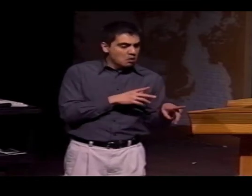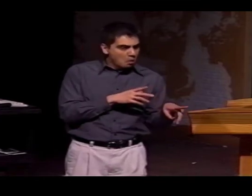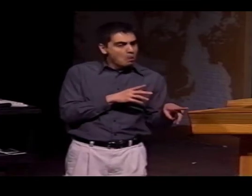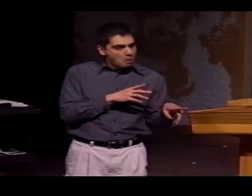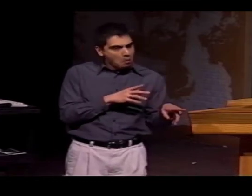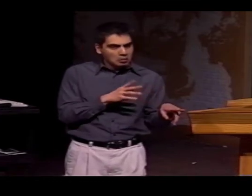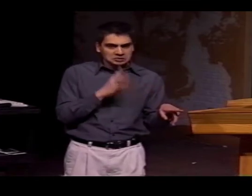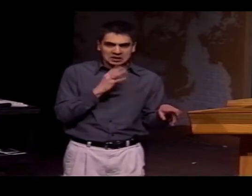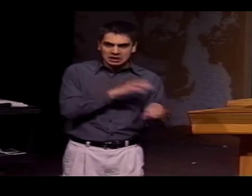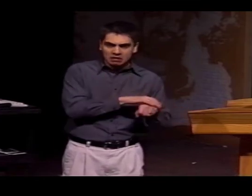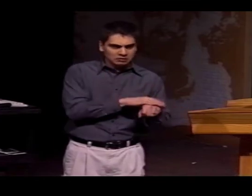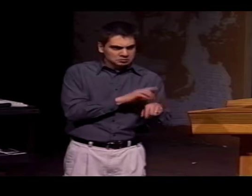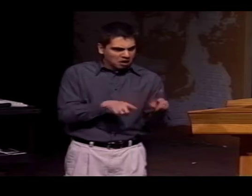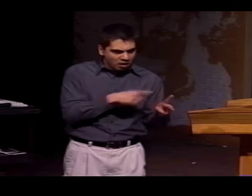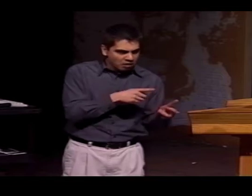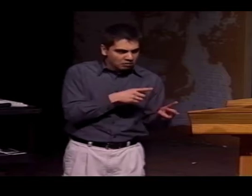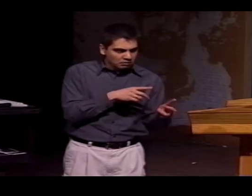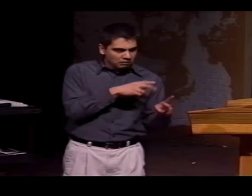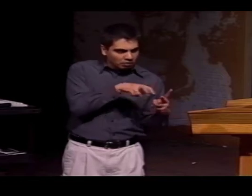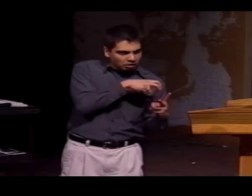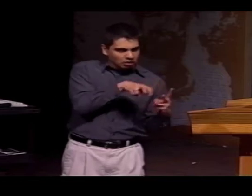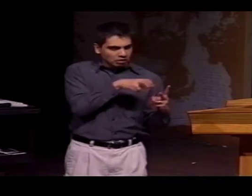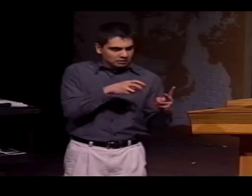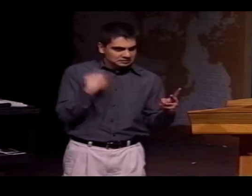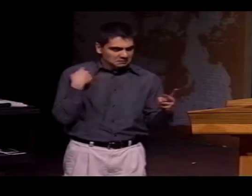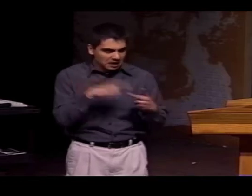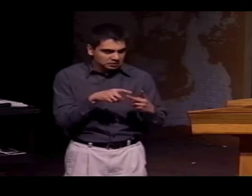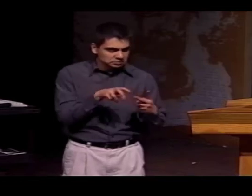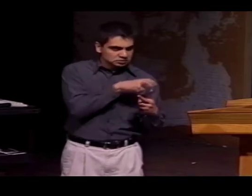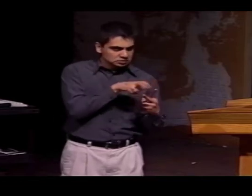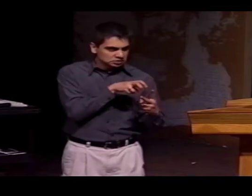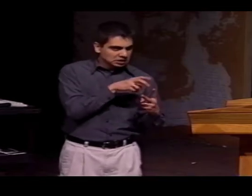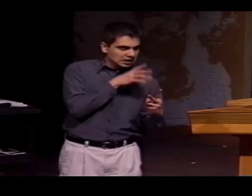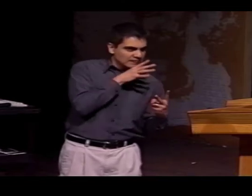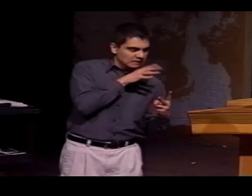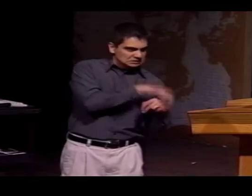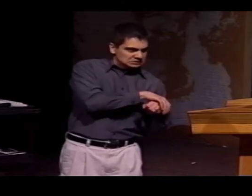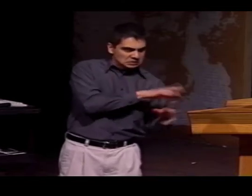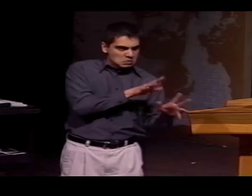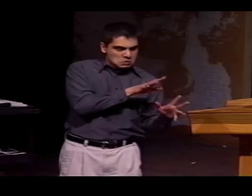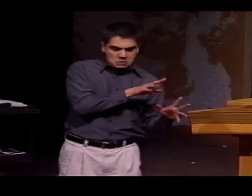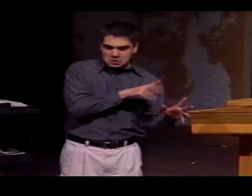THE PRINCIPAL WOULD POSSIBLY BE SPEAKING ENGLISH, BUT SWITCHING BACK AND FORTH BETWEEN SPANISH AND ENGLISH.